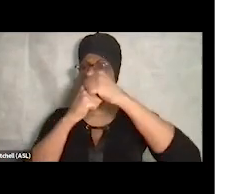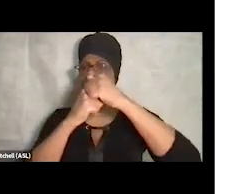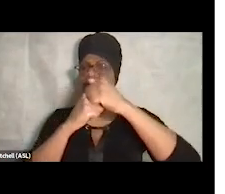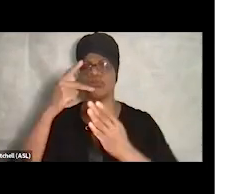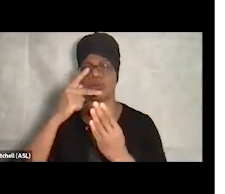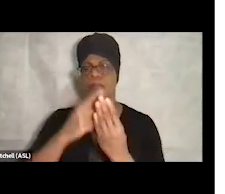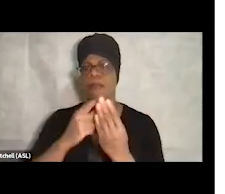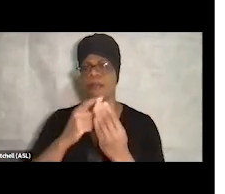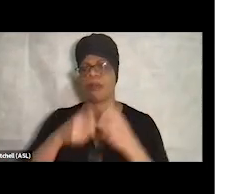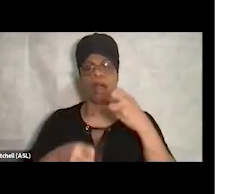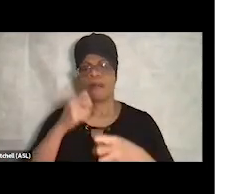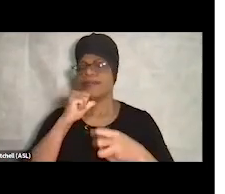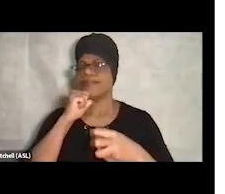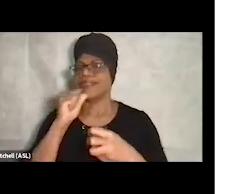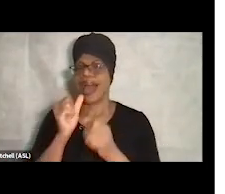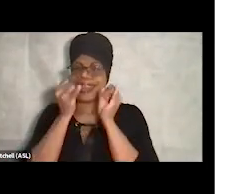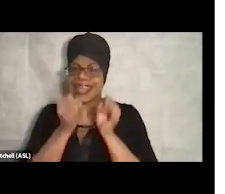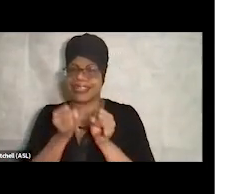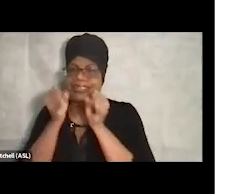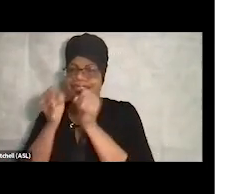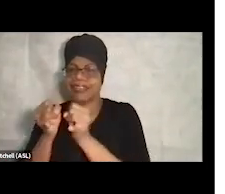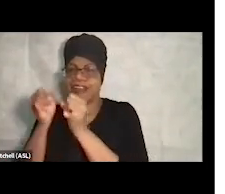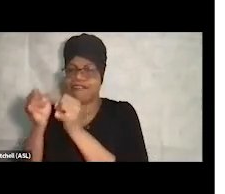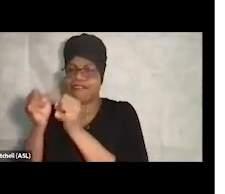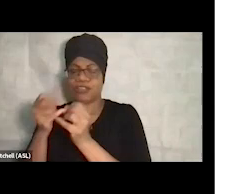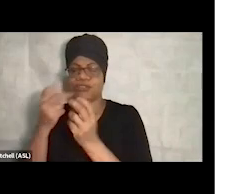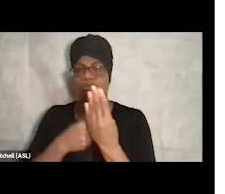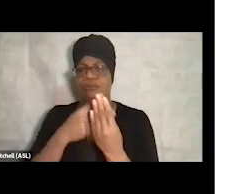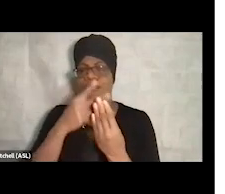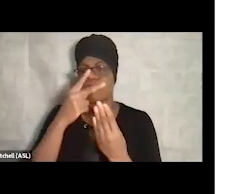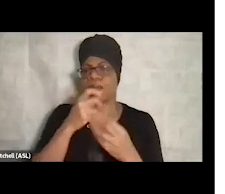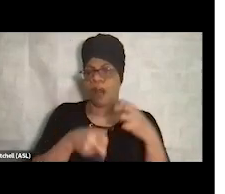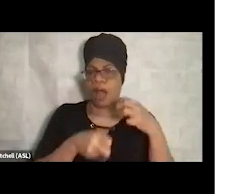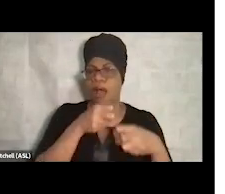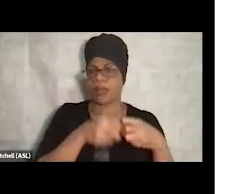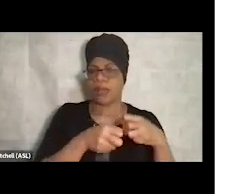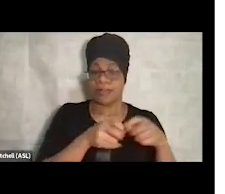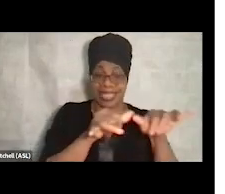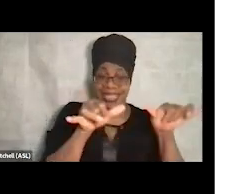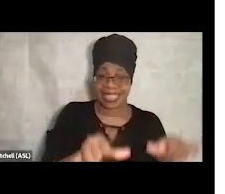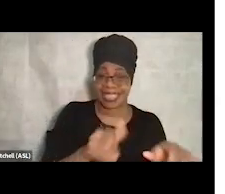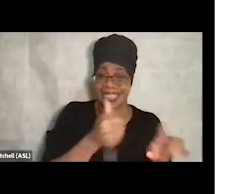and maybe as a system, as a structure, as a political structure, we need to respond to that.